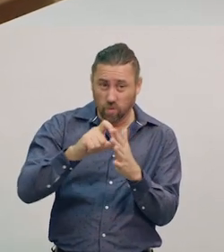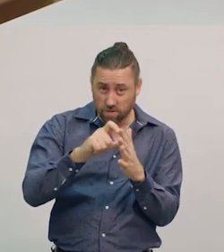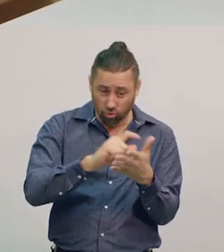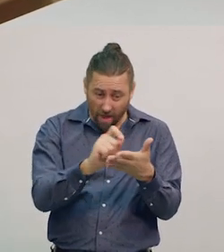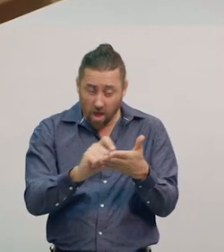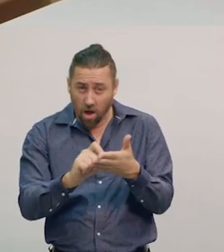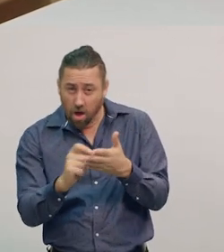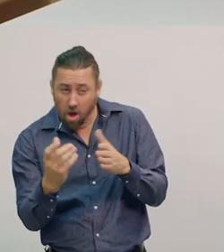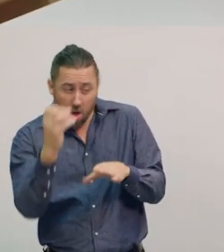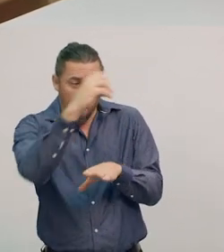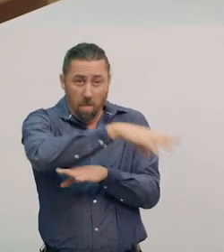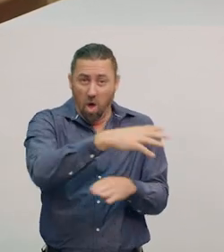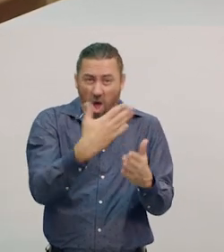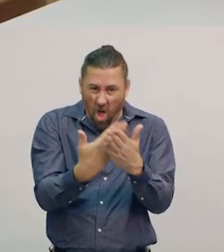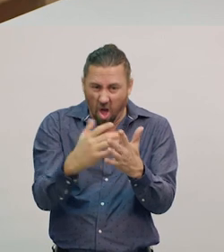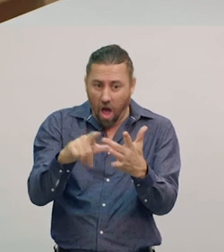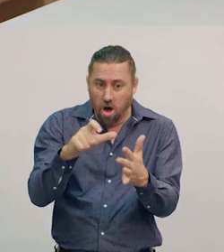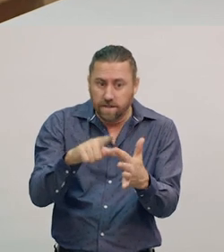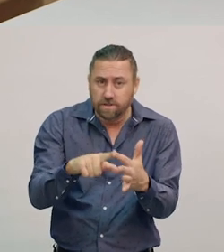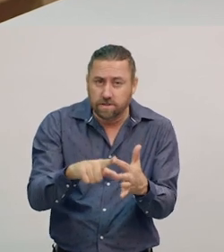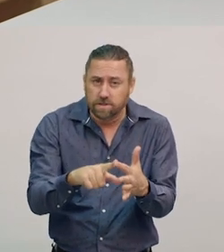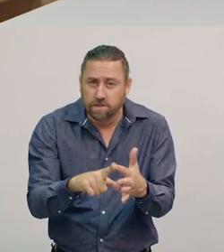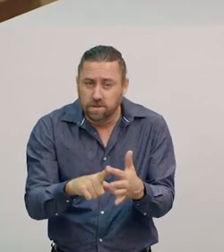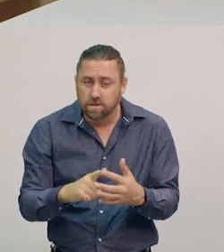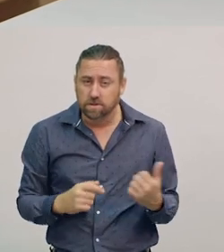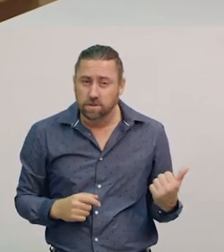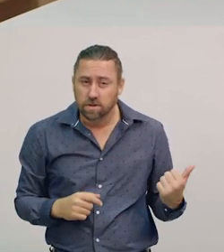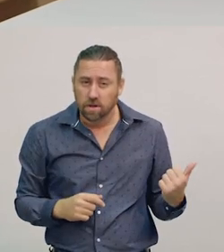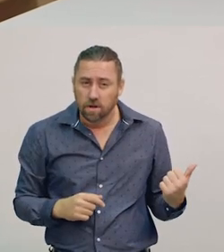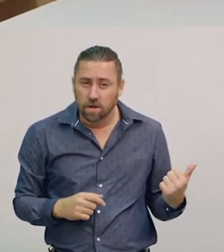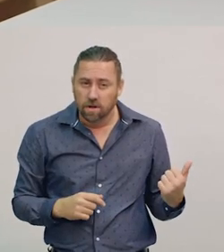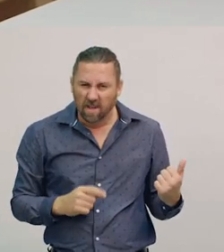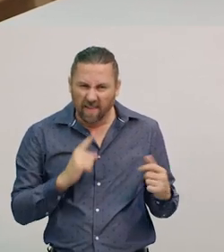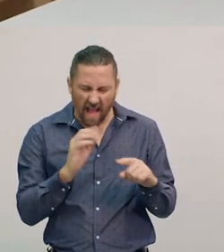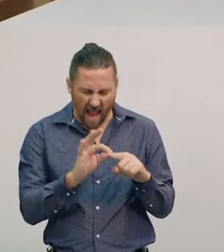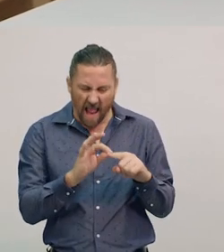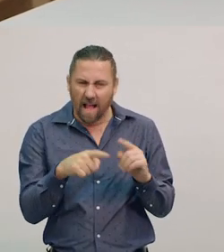All right, I think we’re nearly ready. We can see the colours start to mix a bit too.